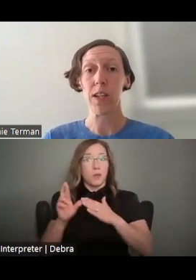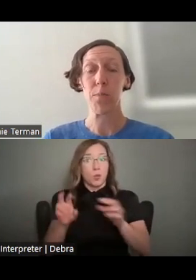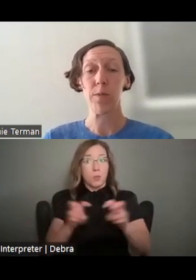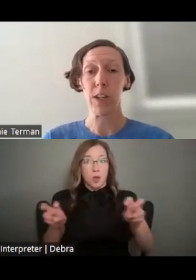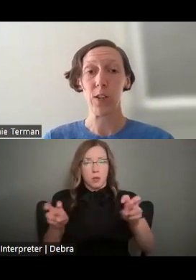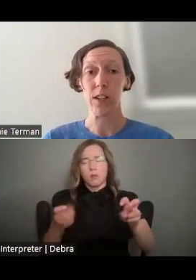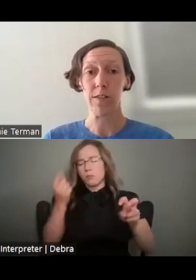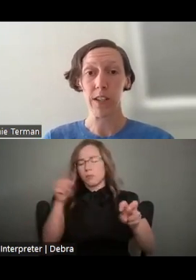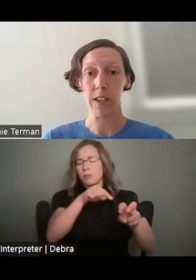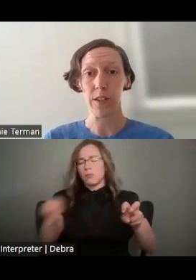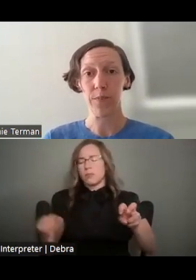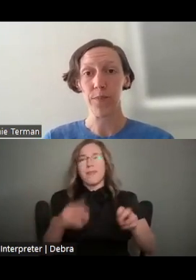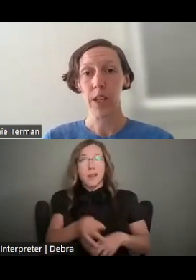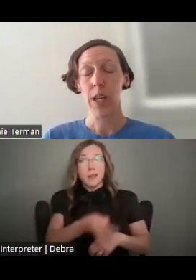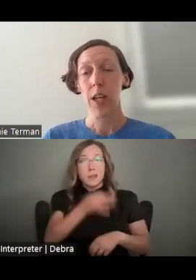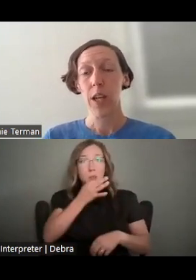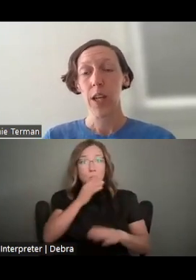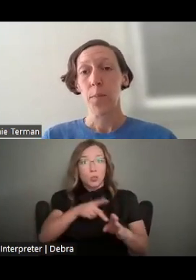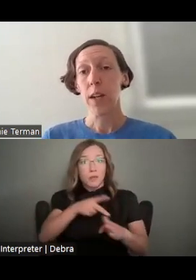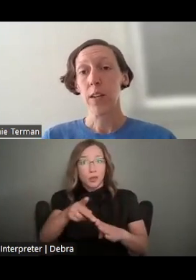AND PROFESSIONALS IN THE FIELD.